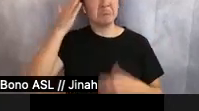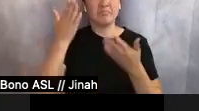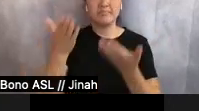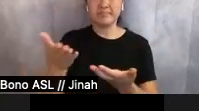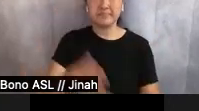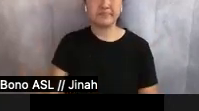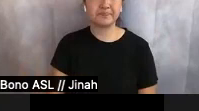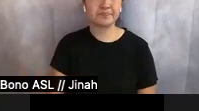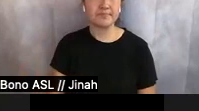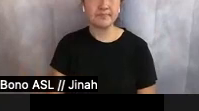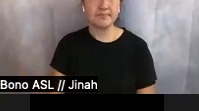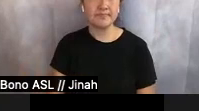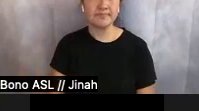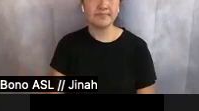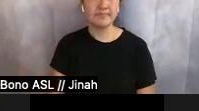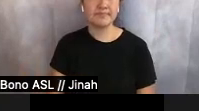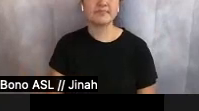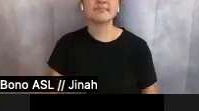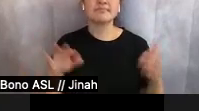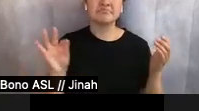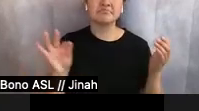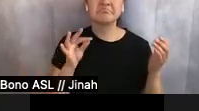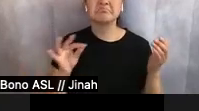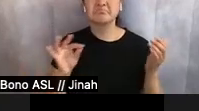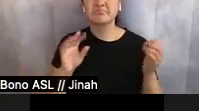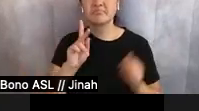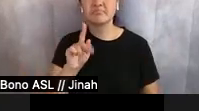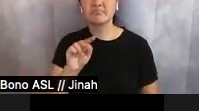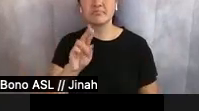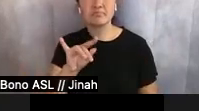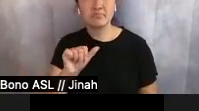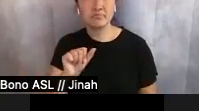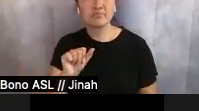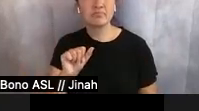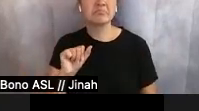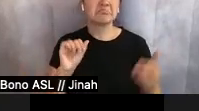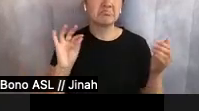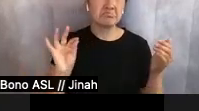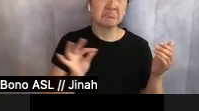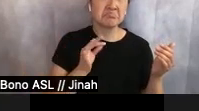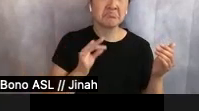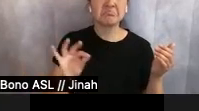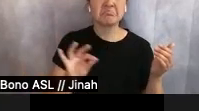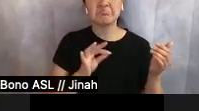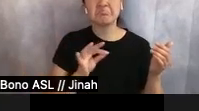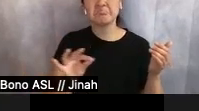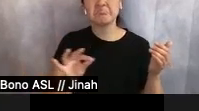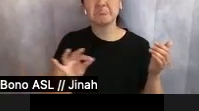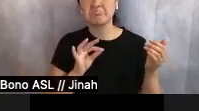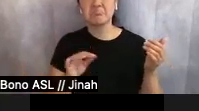The bowing became dynamic, the string jumps started to fall into place.